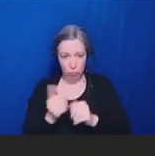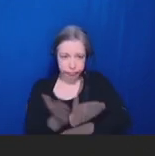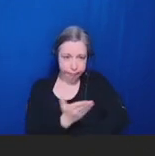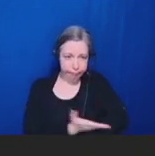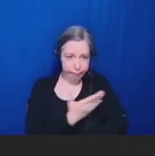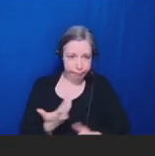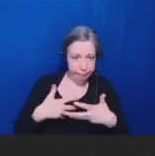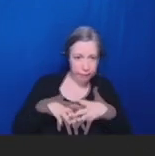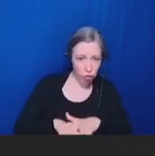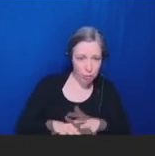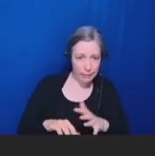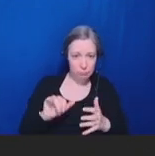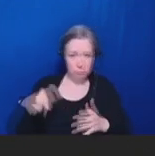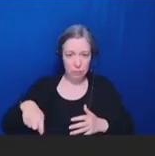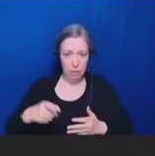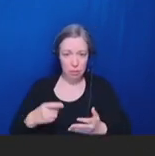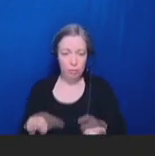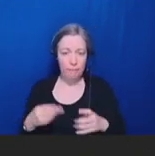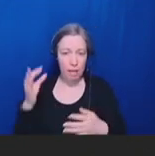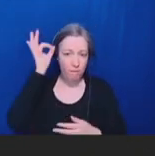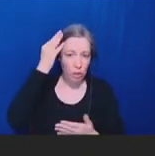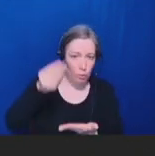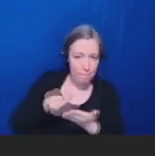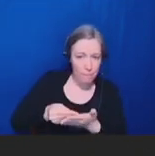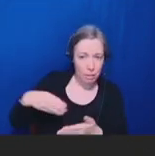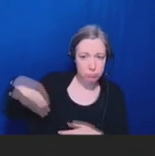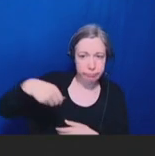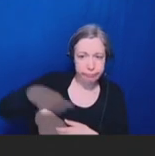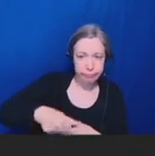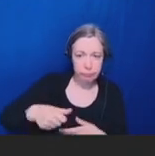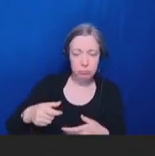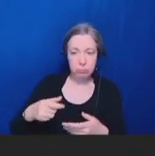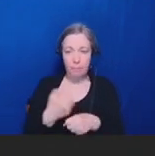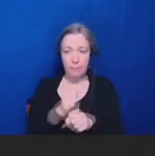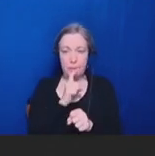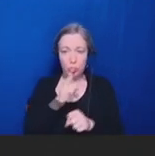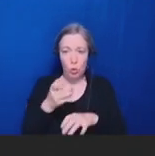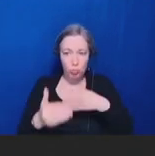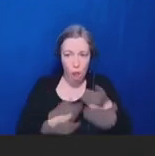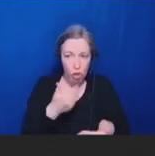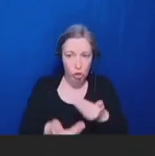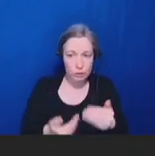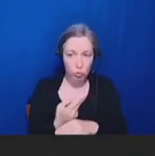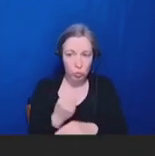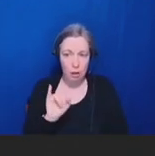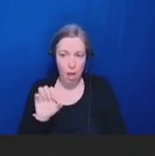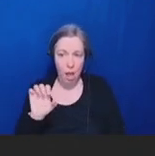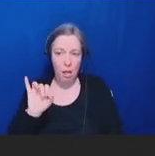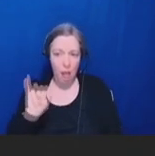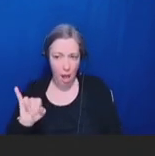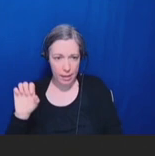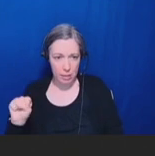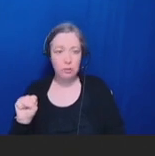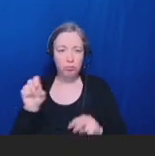progress in using IIS to improve vaccine safety monitoring activities. ONC is the Office of